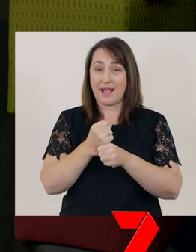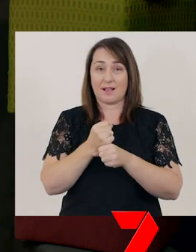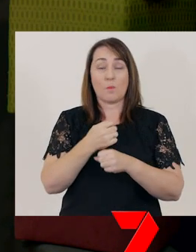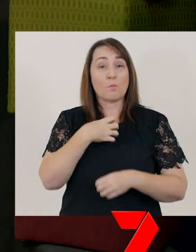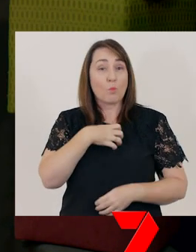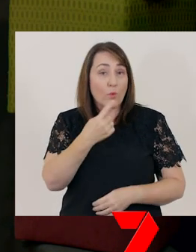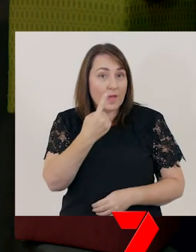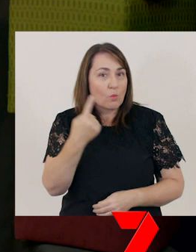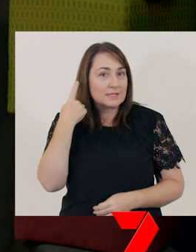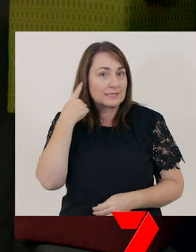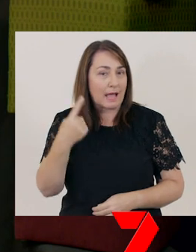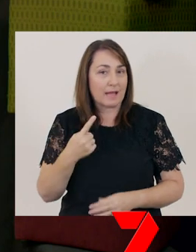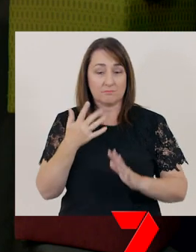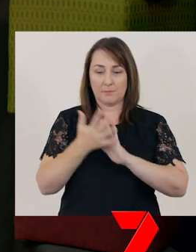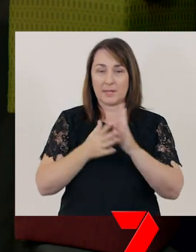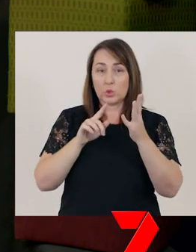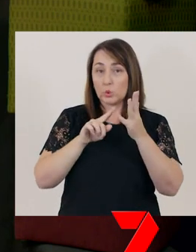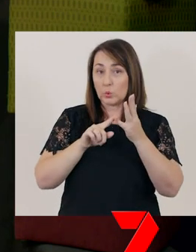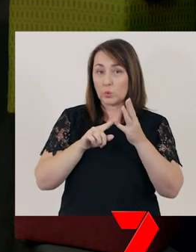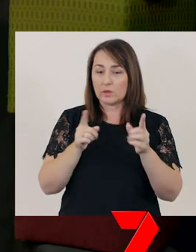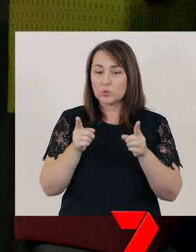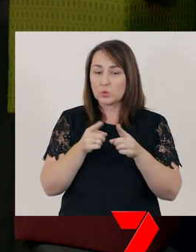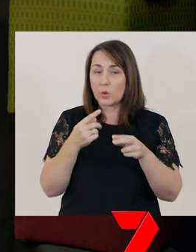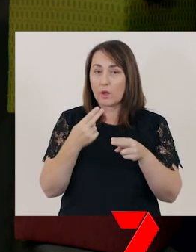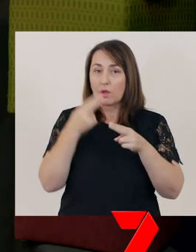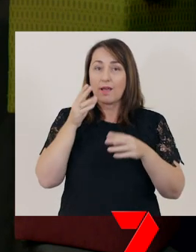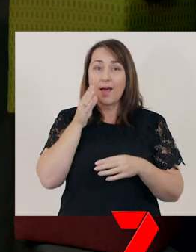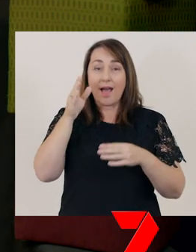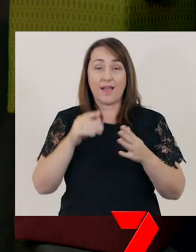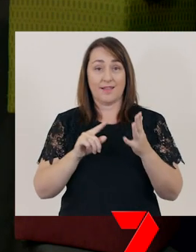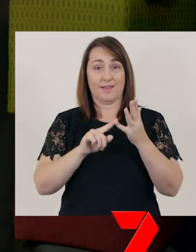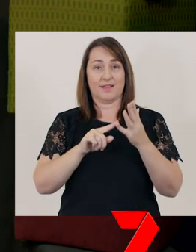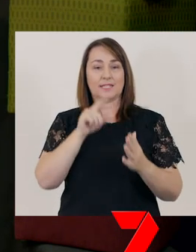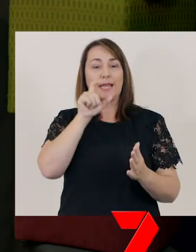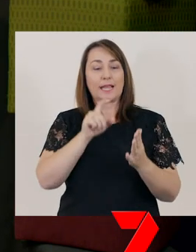The letter ‘U’ can have a short sound as in ‘cut’.